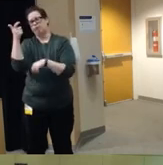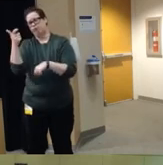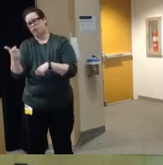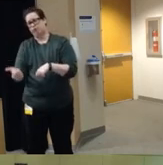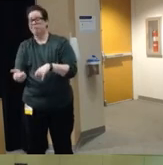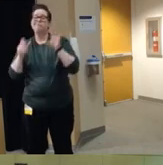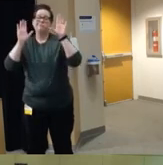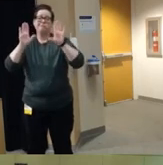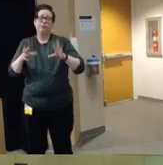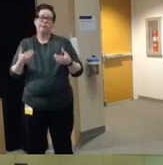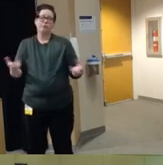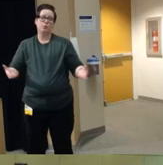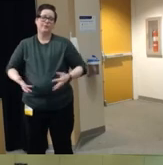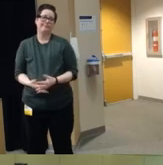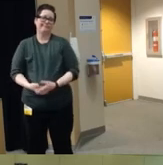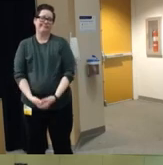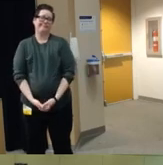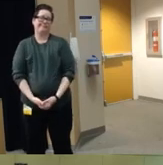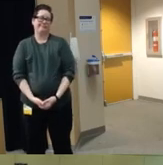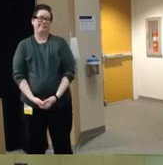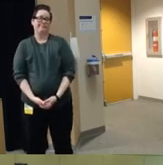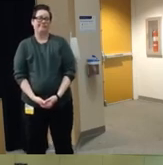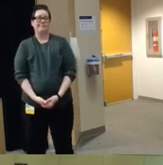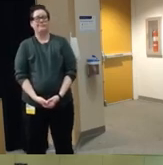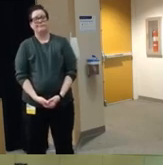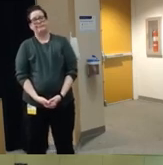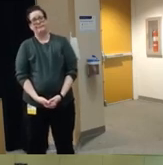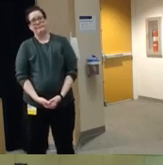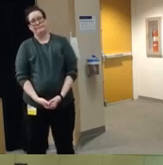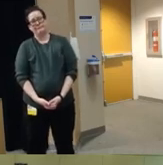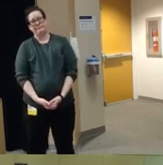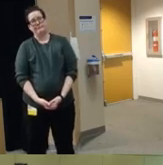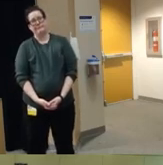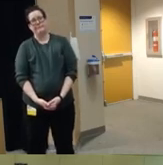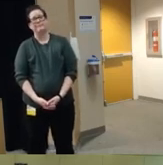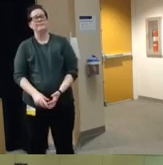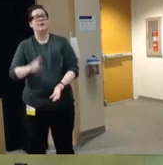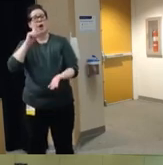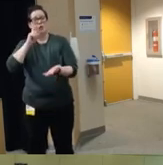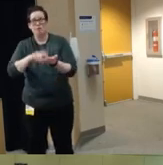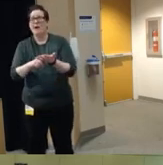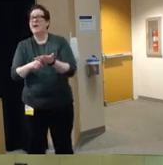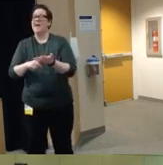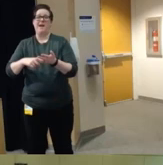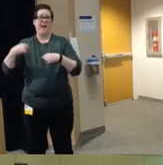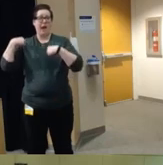resource um so I recognize that all of this is very heavy um but I want to leave you with a